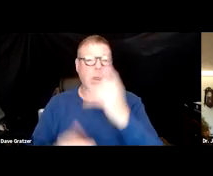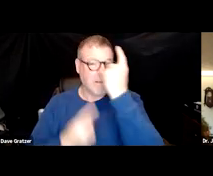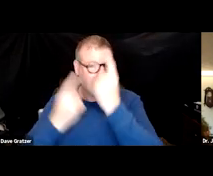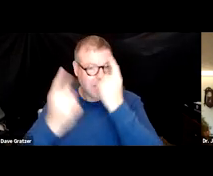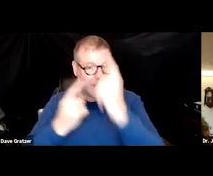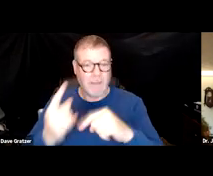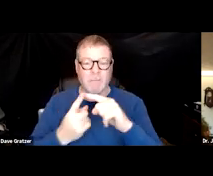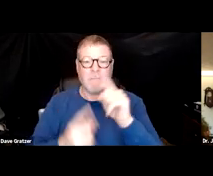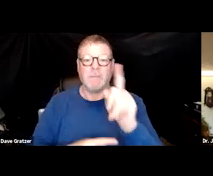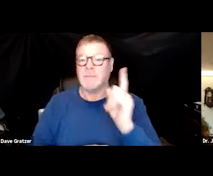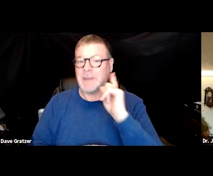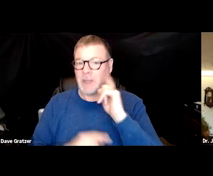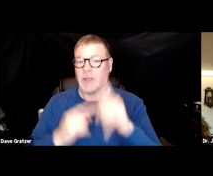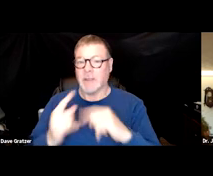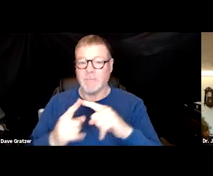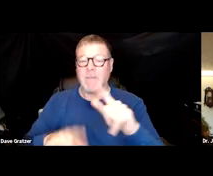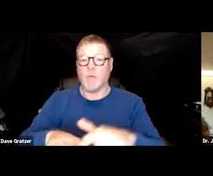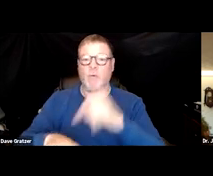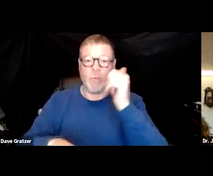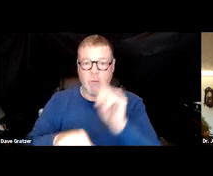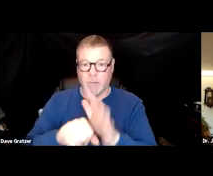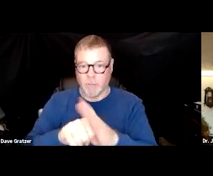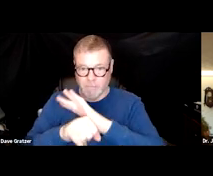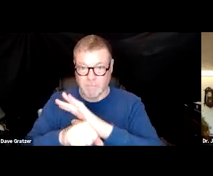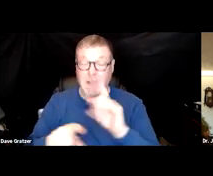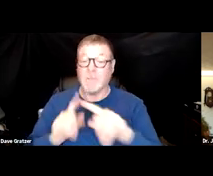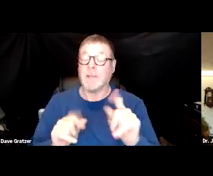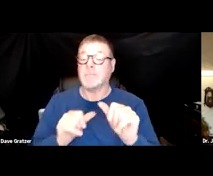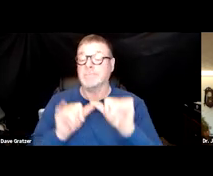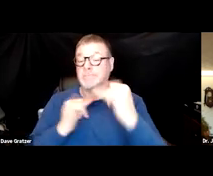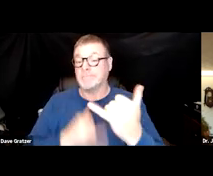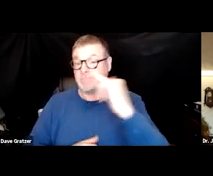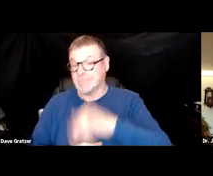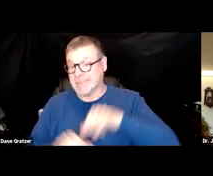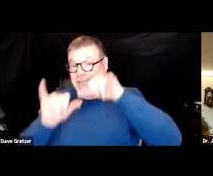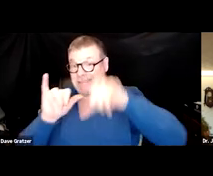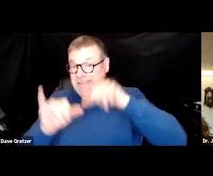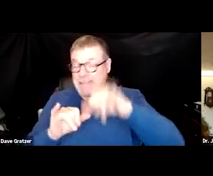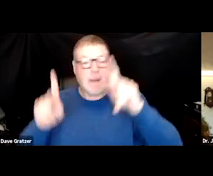when you hear about long COVID syndrome. Just know it's been there. The individual did not recover